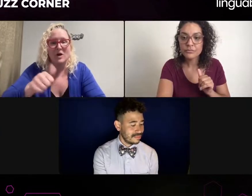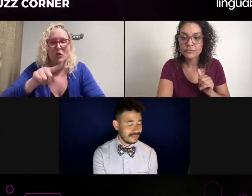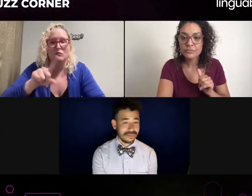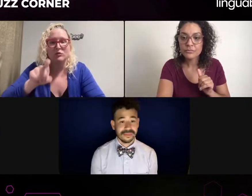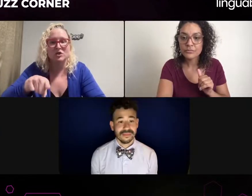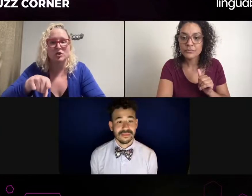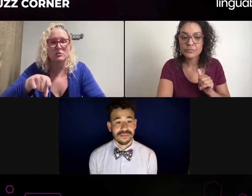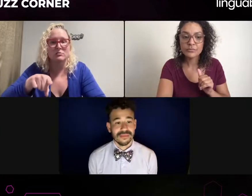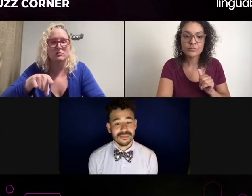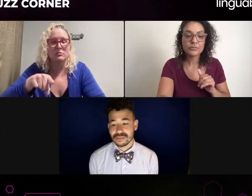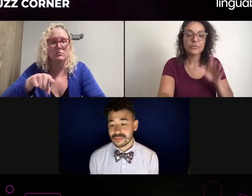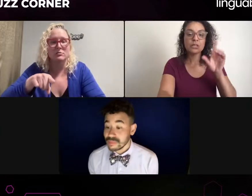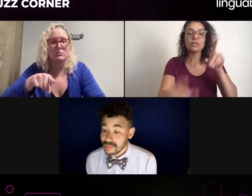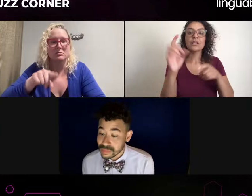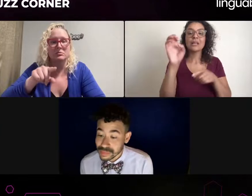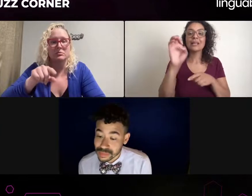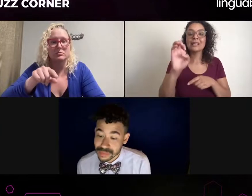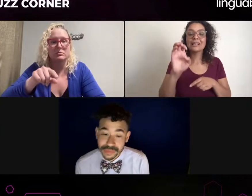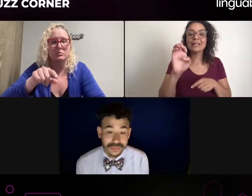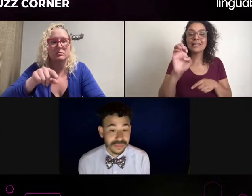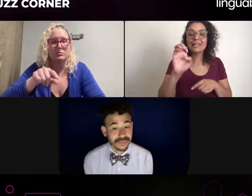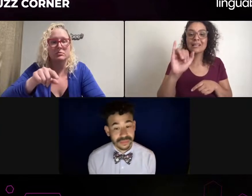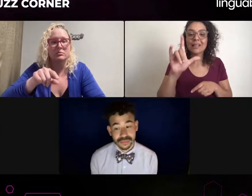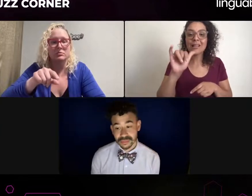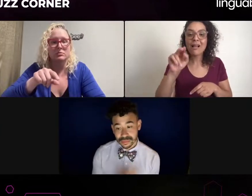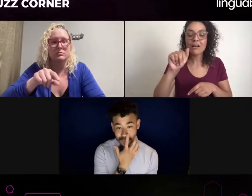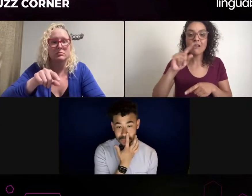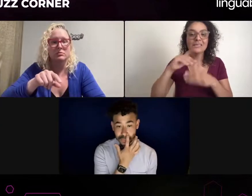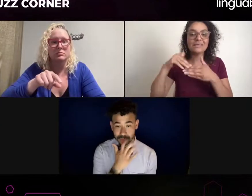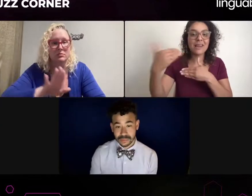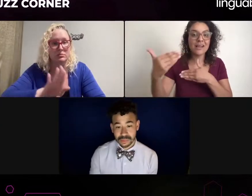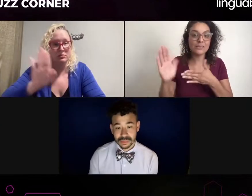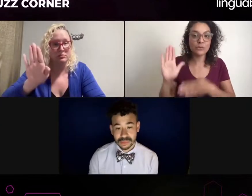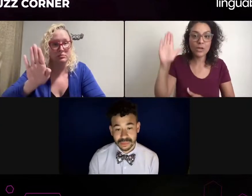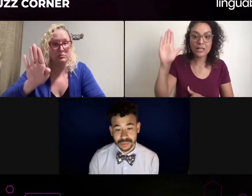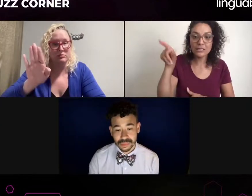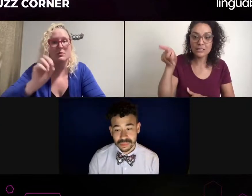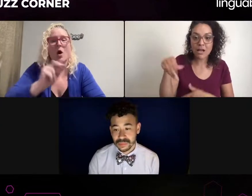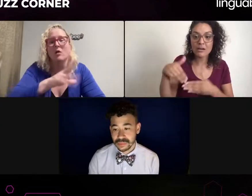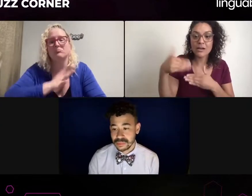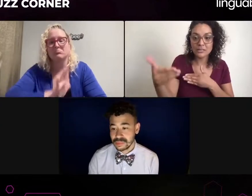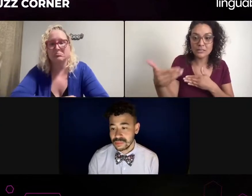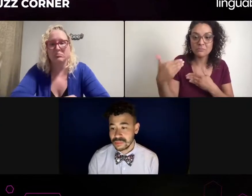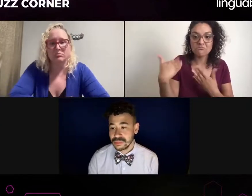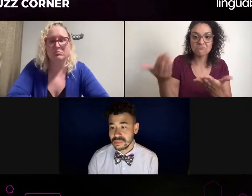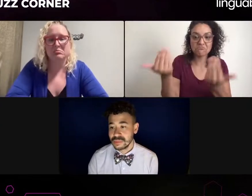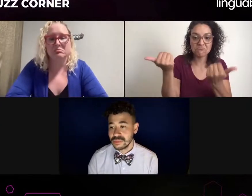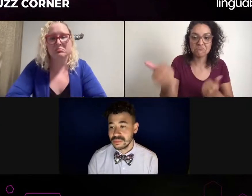So it's not really about the interpreter at that point. The interpreter should never be the one